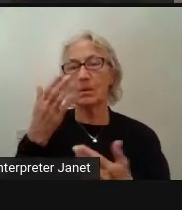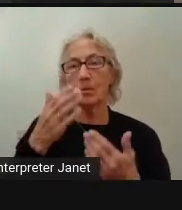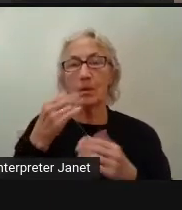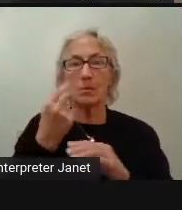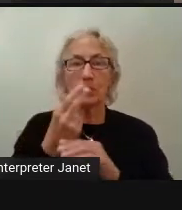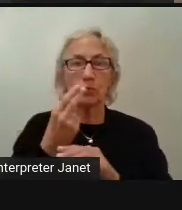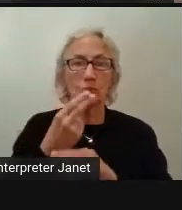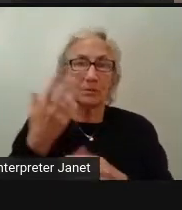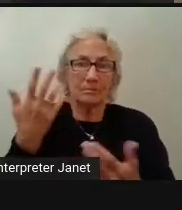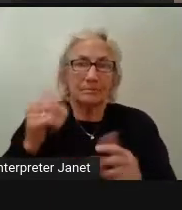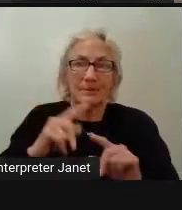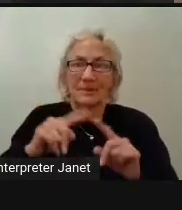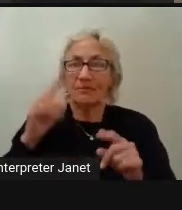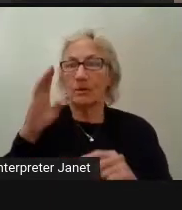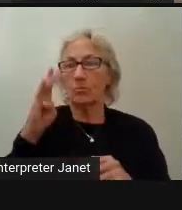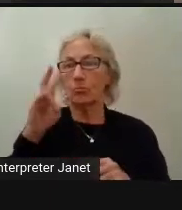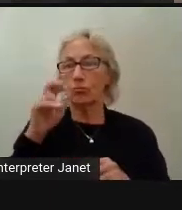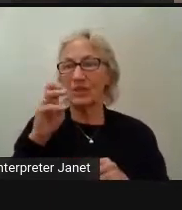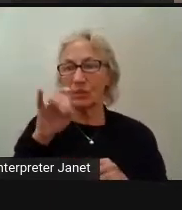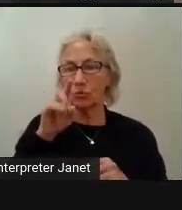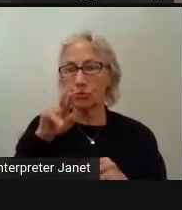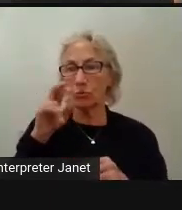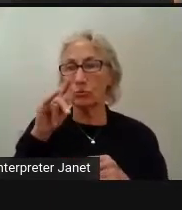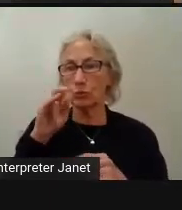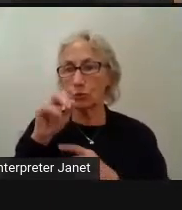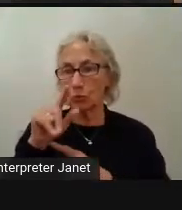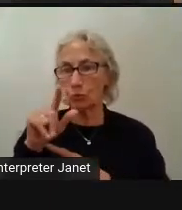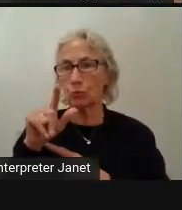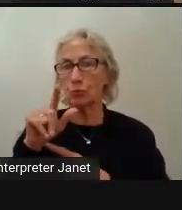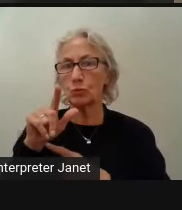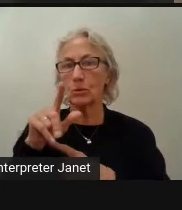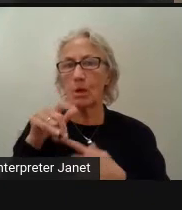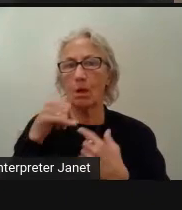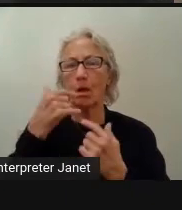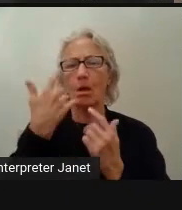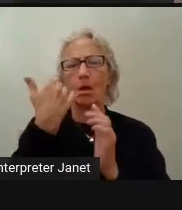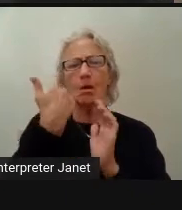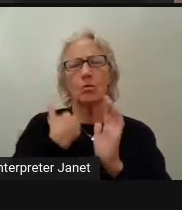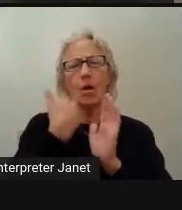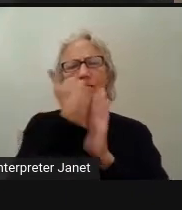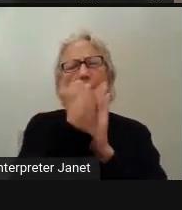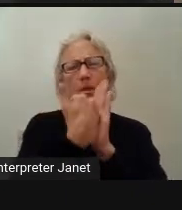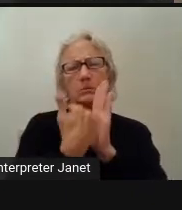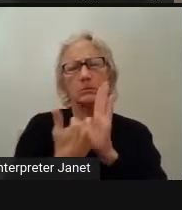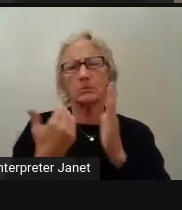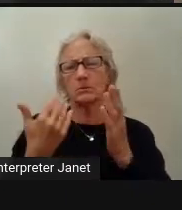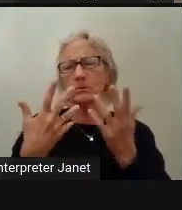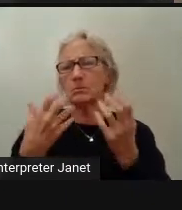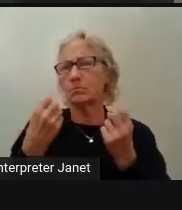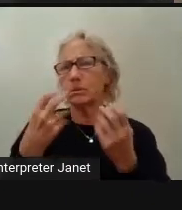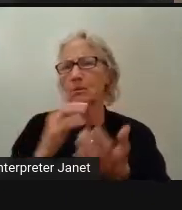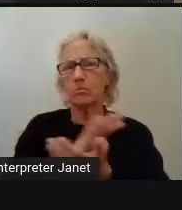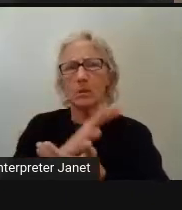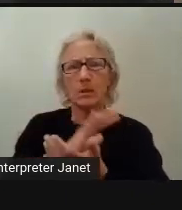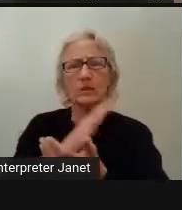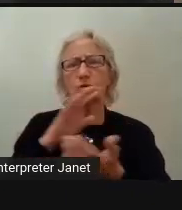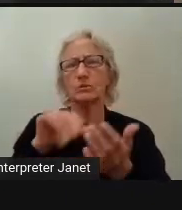Thanks to the CI/CD tool, when we would list multiple pages to test, we would find that yes, we caused the regression,